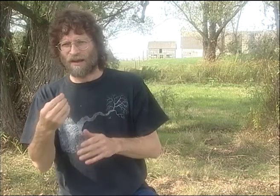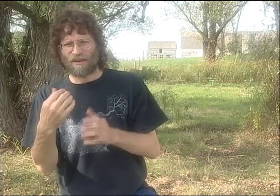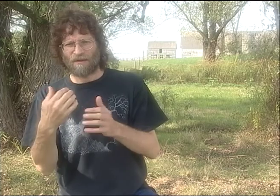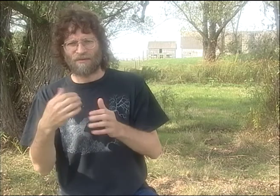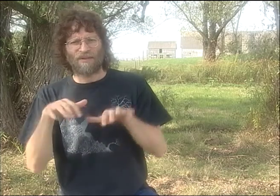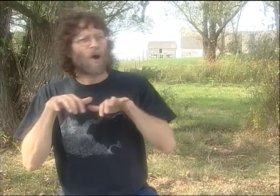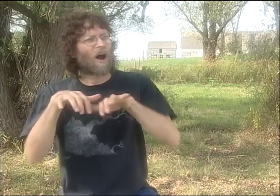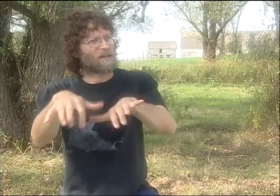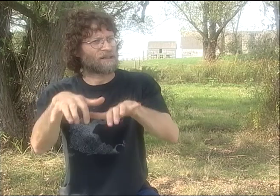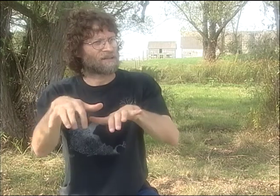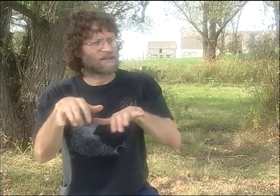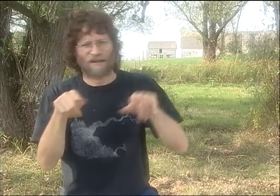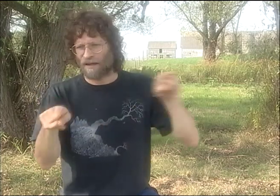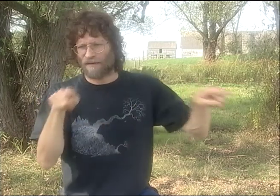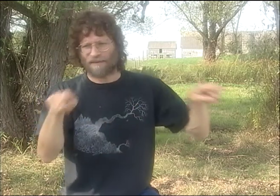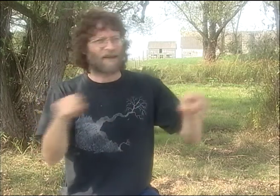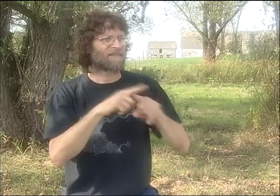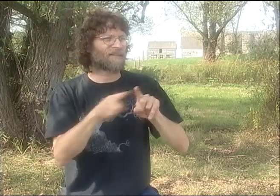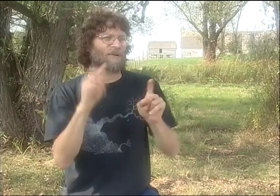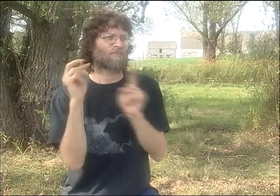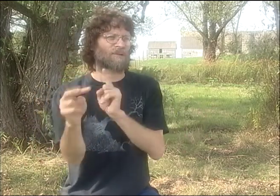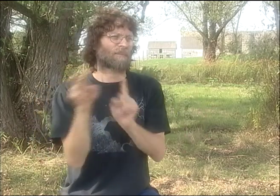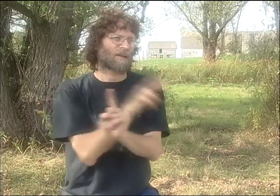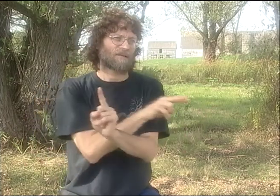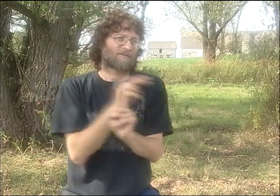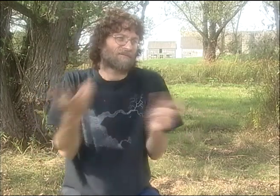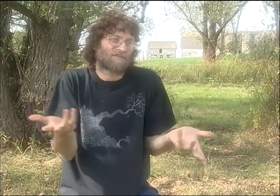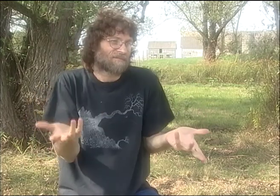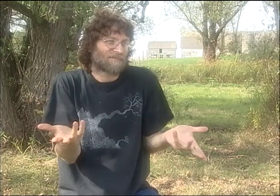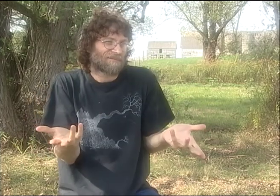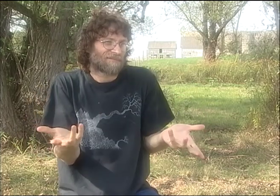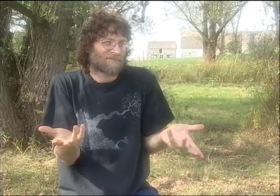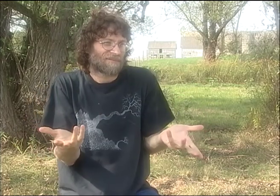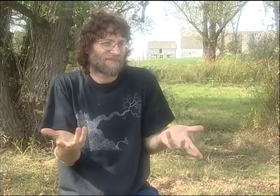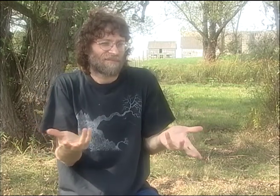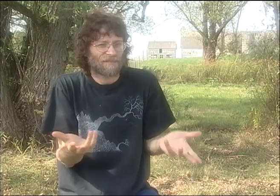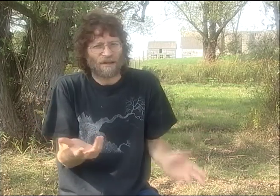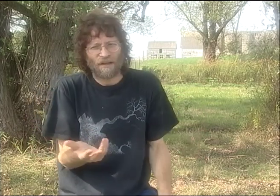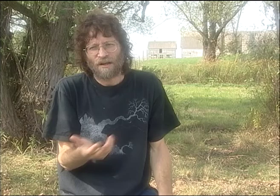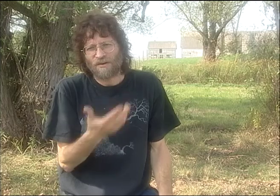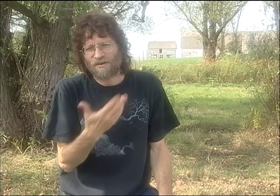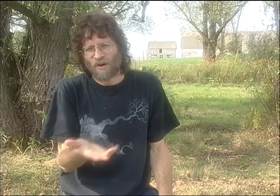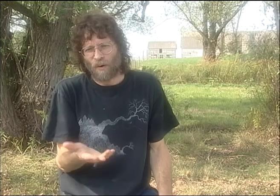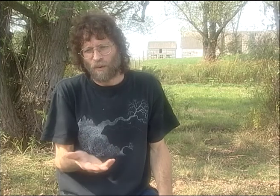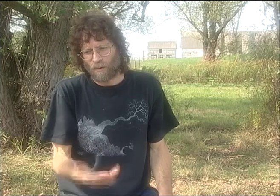BUT THAT'S THE NATURE OF ART. IT'S THE INTERPLAY BETWEEN THE ARTIST AND THE PIECE OF ART AND THE AUDIENCE,